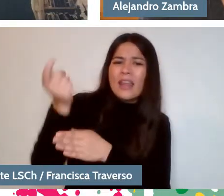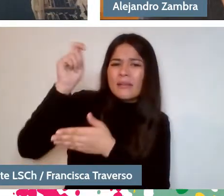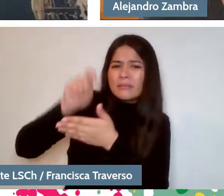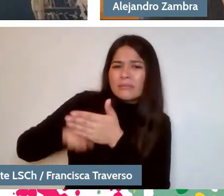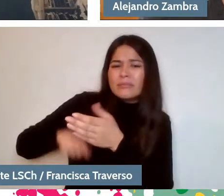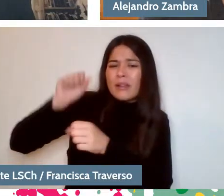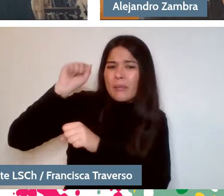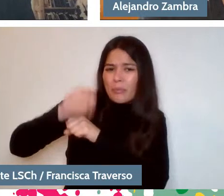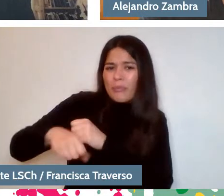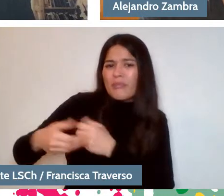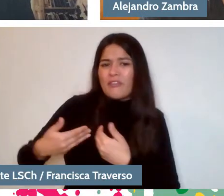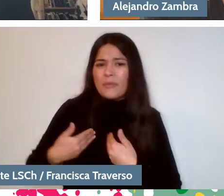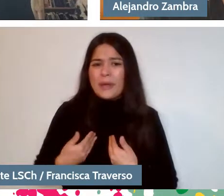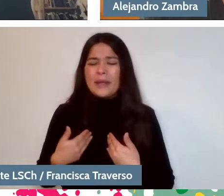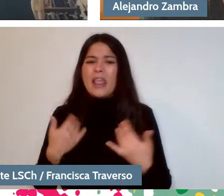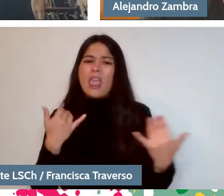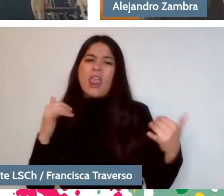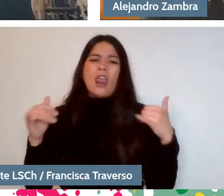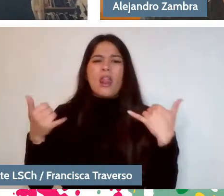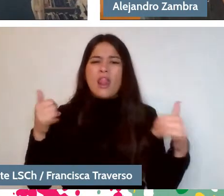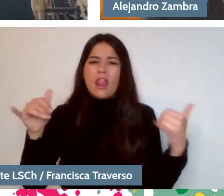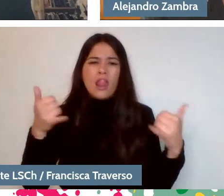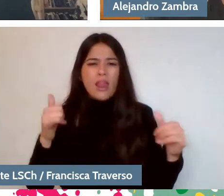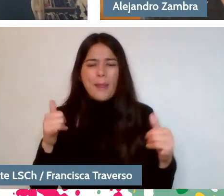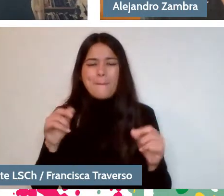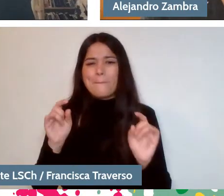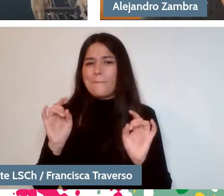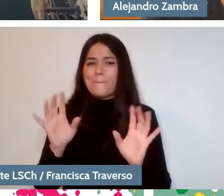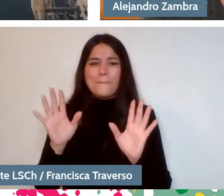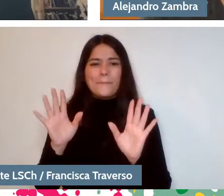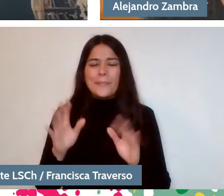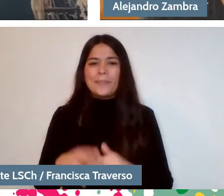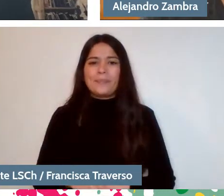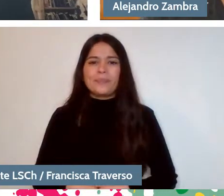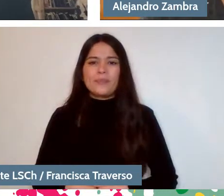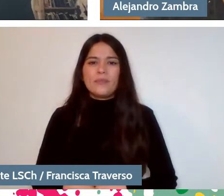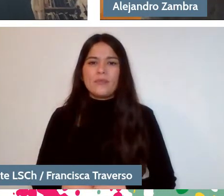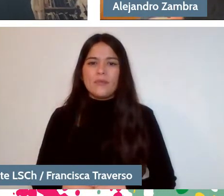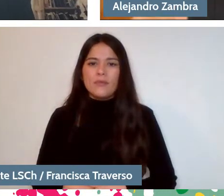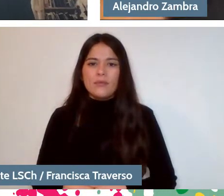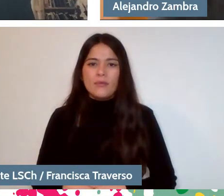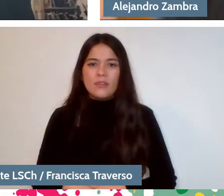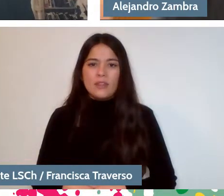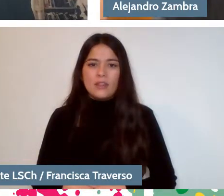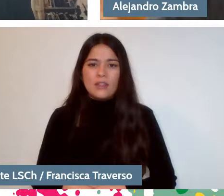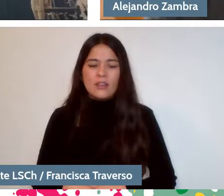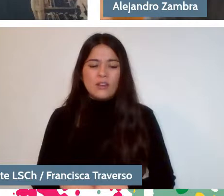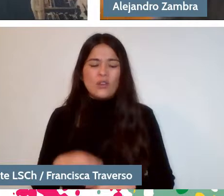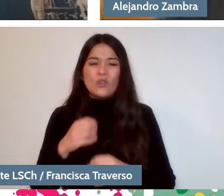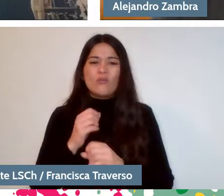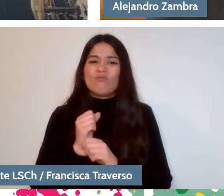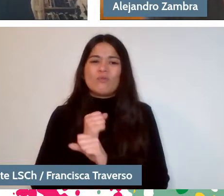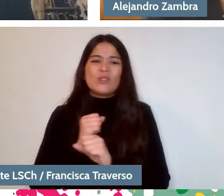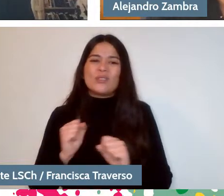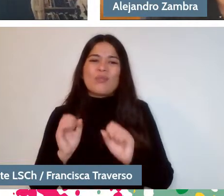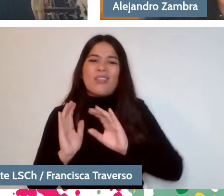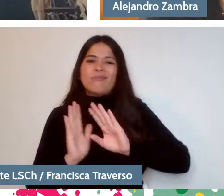All that game is somehow inevitable, of course, that is the game of democracy.